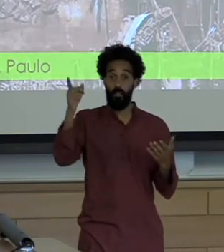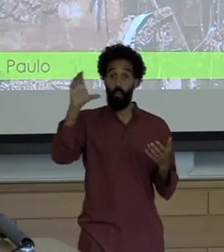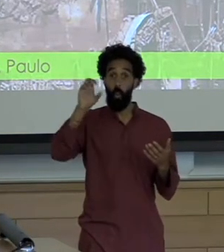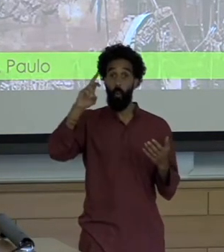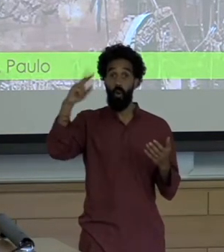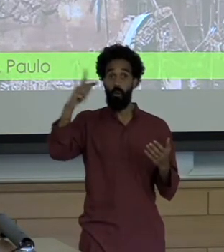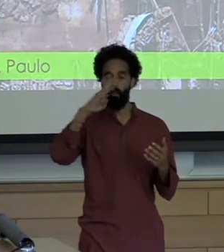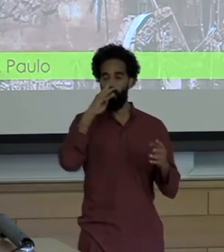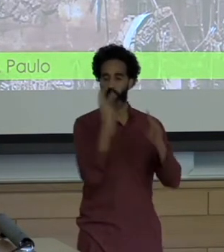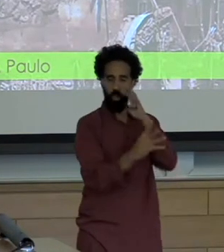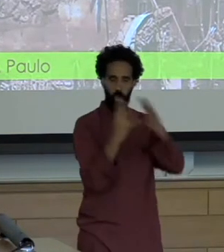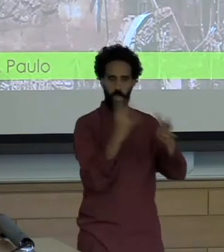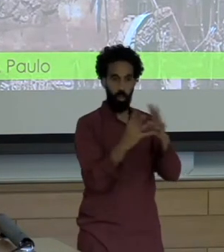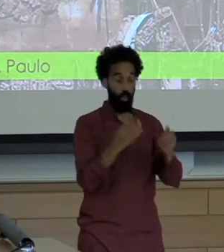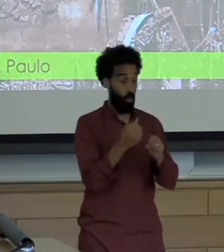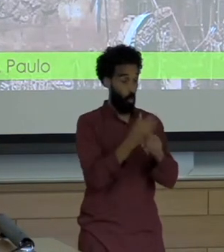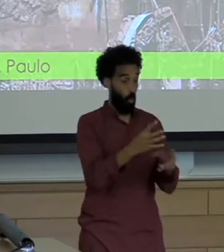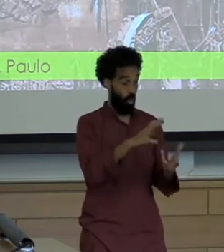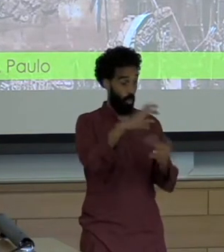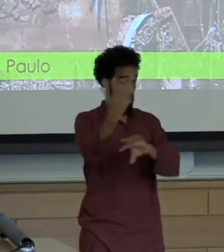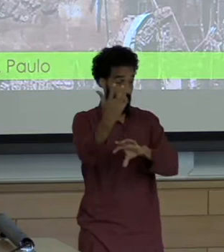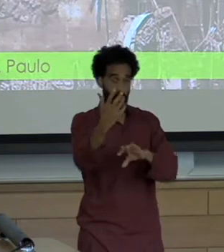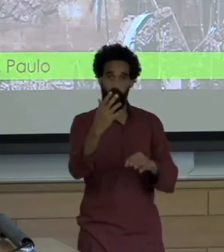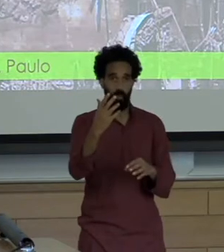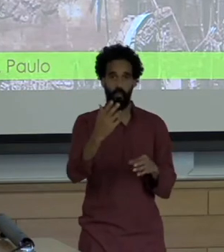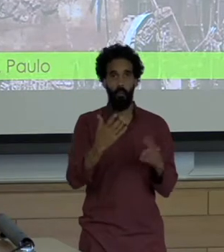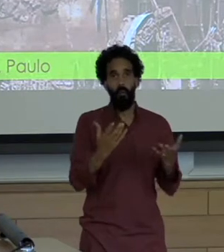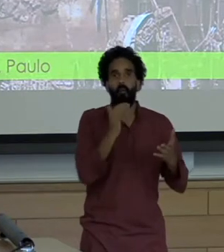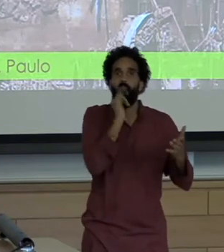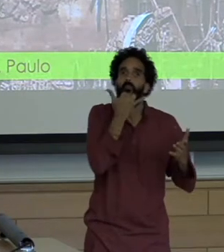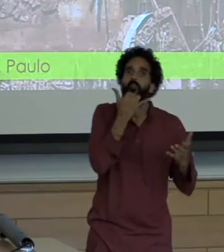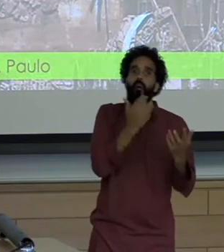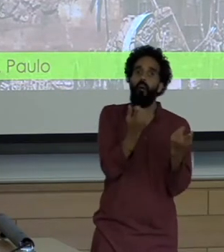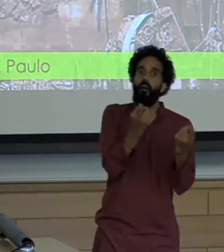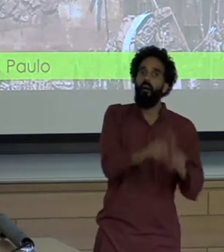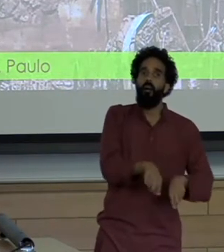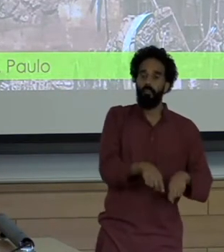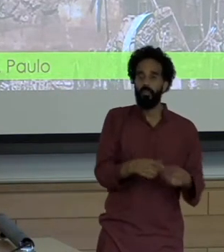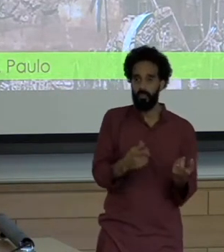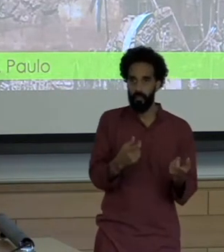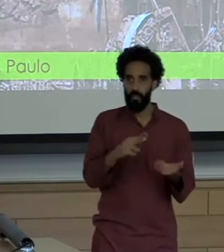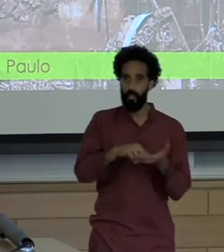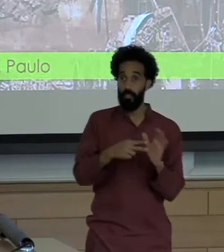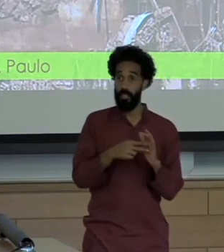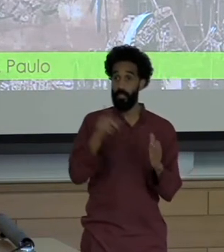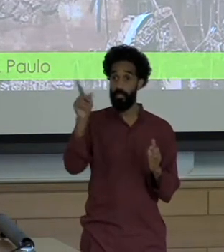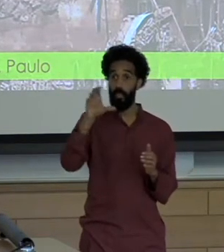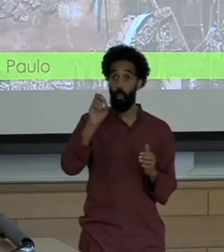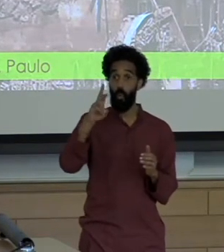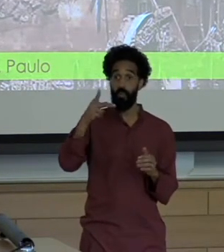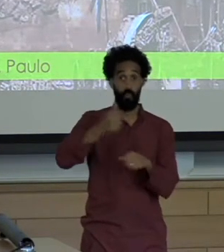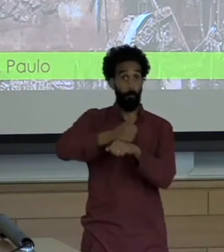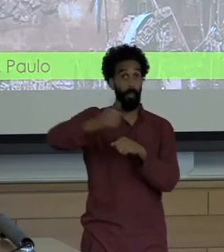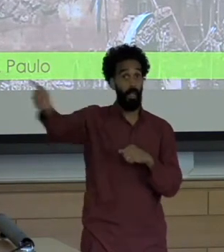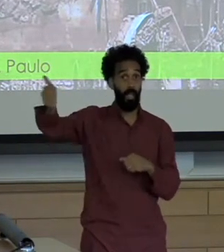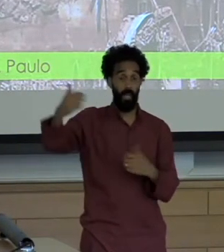effectively removes any sense of accountability for the corporation the